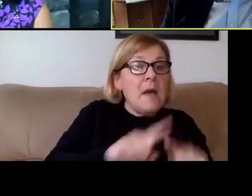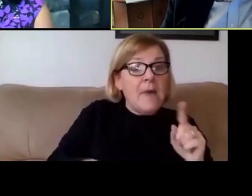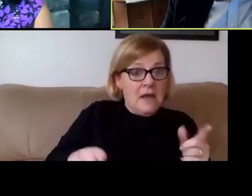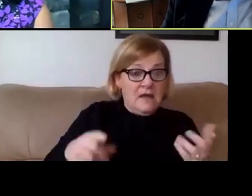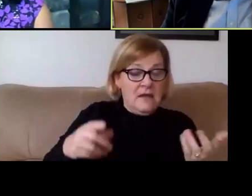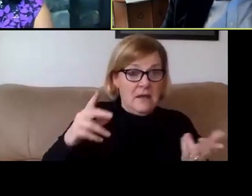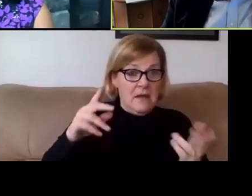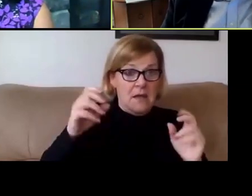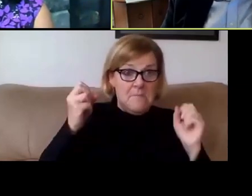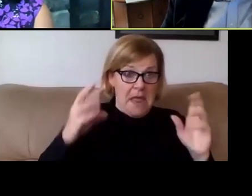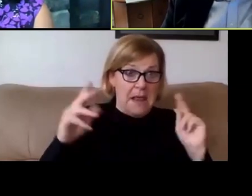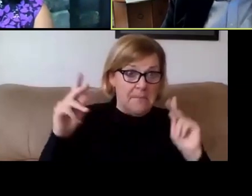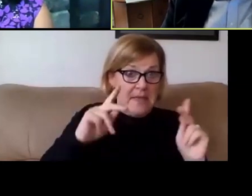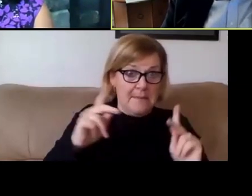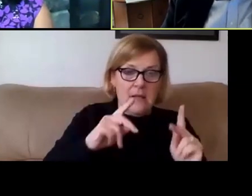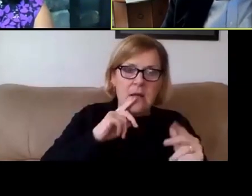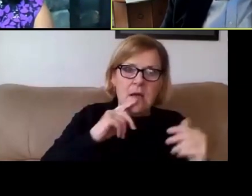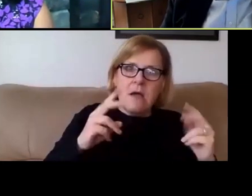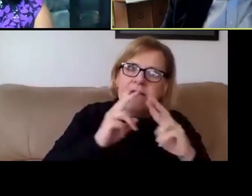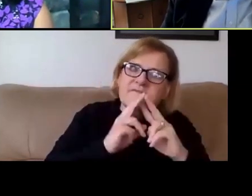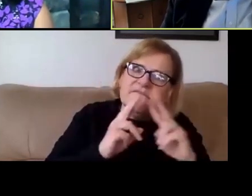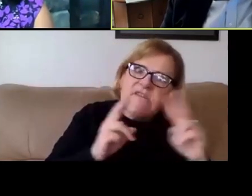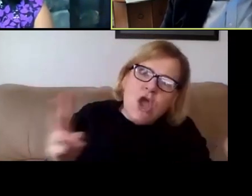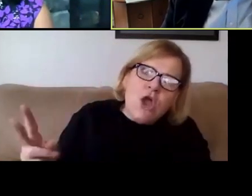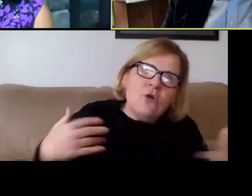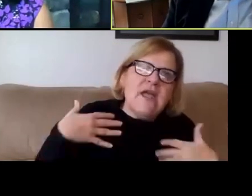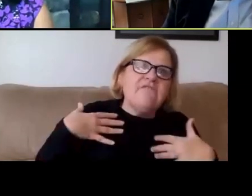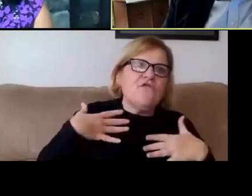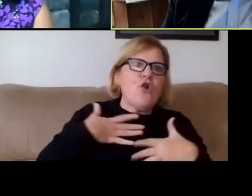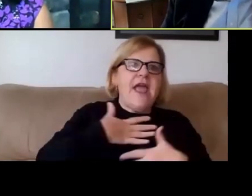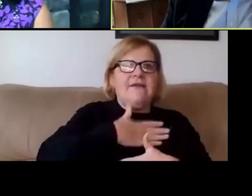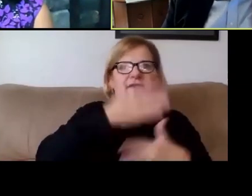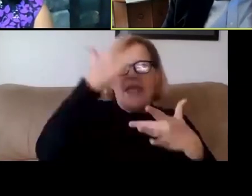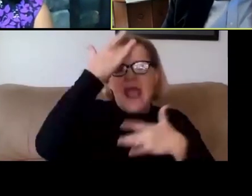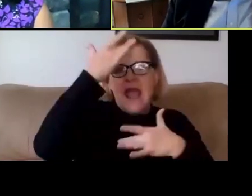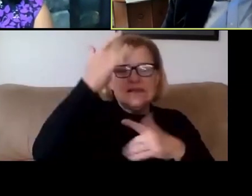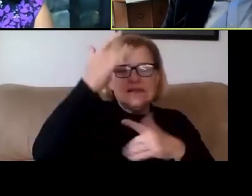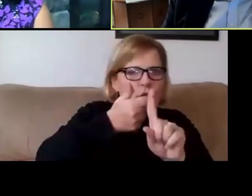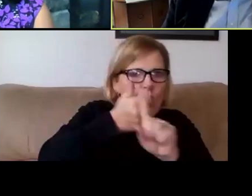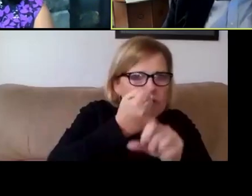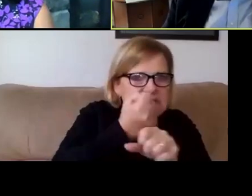many people aren't incredibly afraid of the illness for their own sake and for the sake of their family.